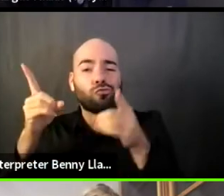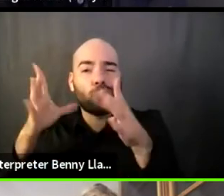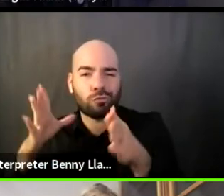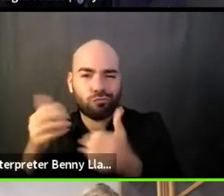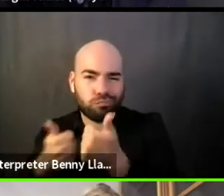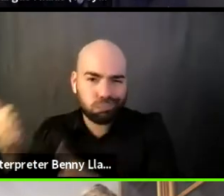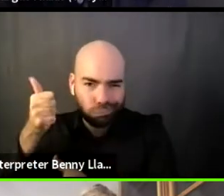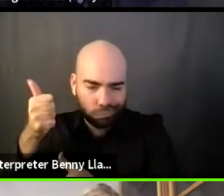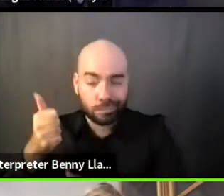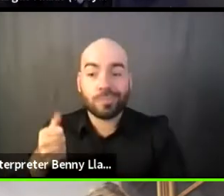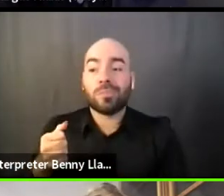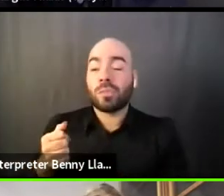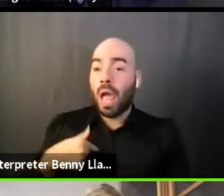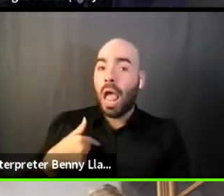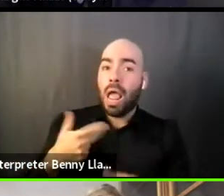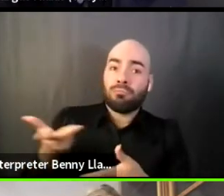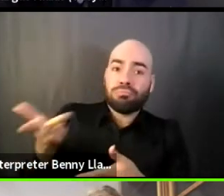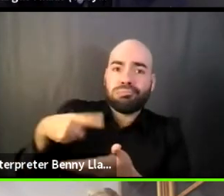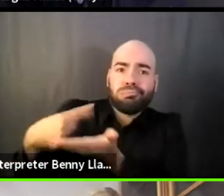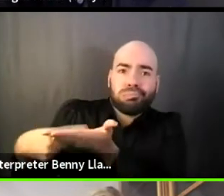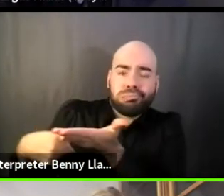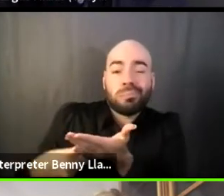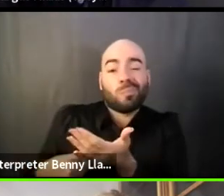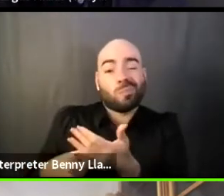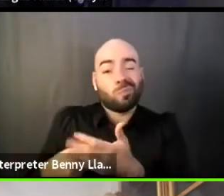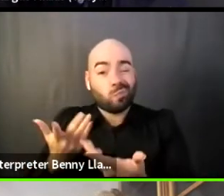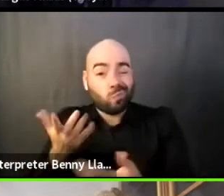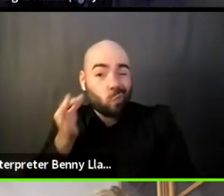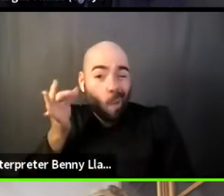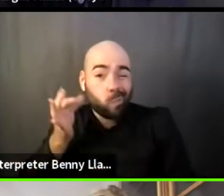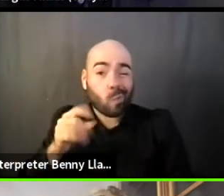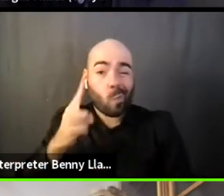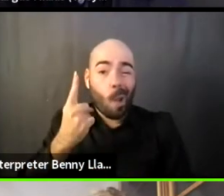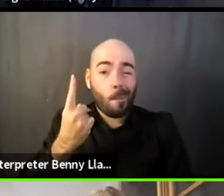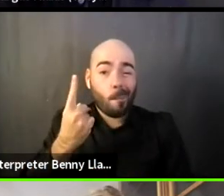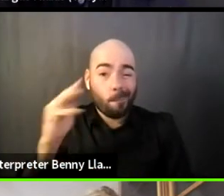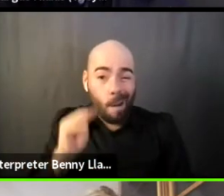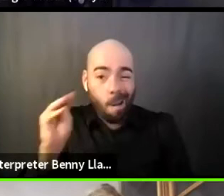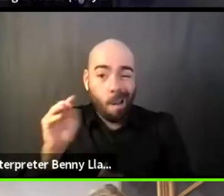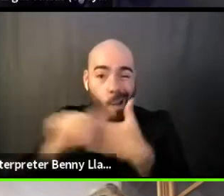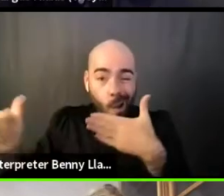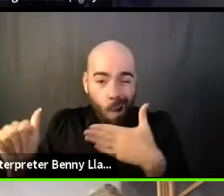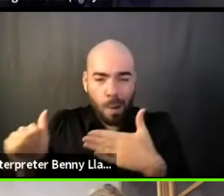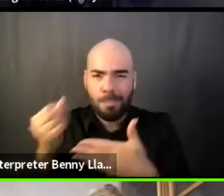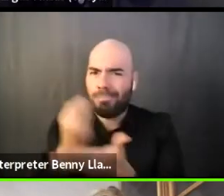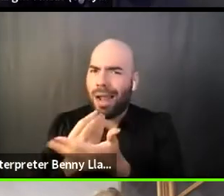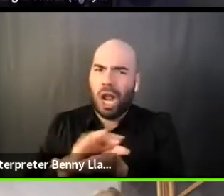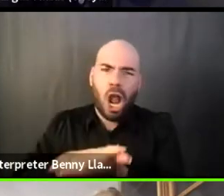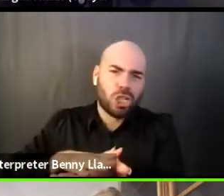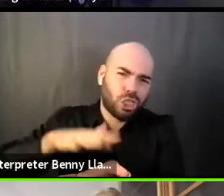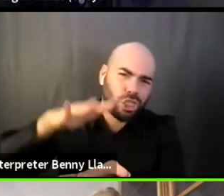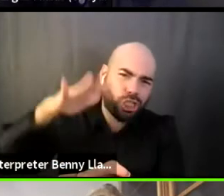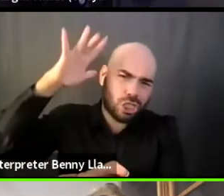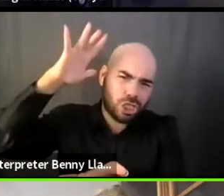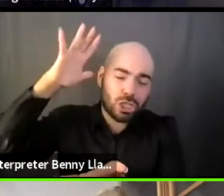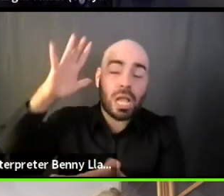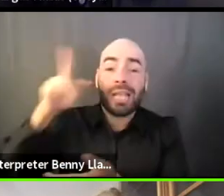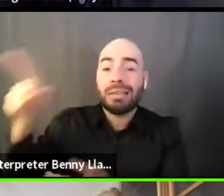you talking to the tune of half a million, almost a million dollars to step away because I'm just going to quote him. He said he would not give us any more money